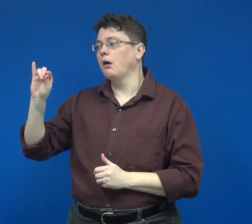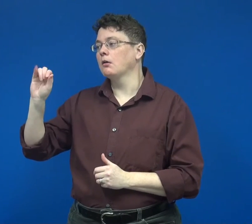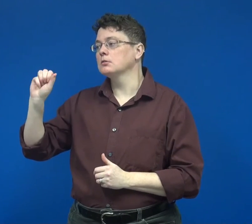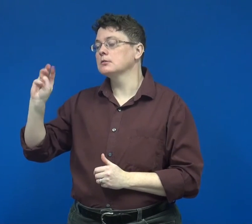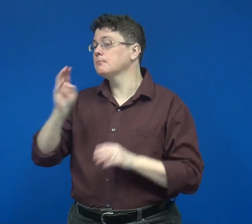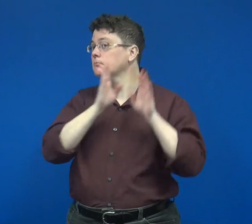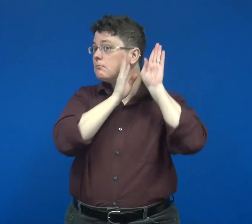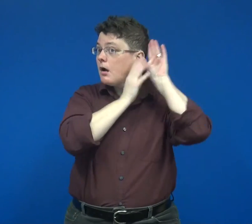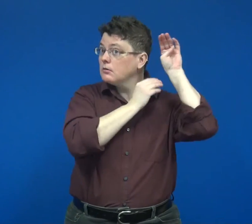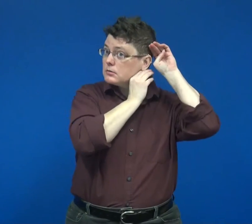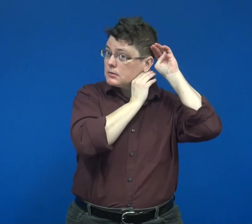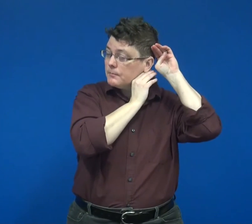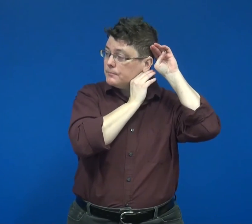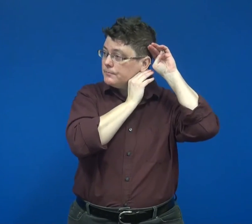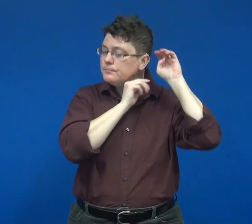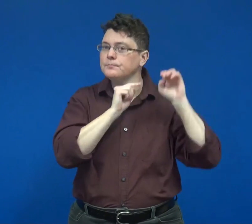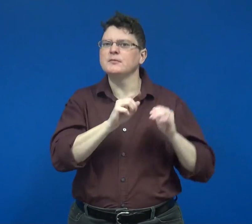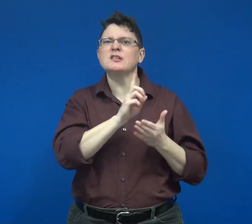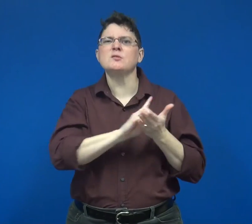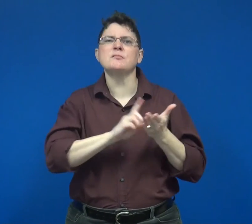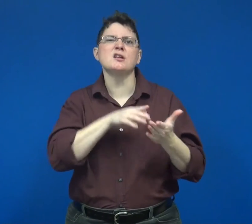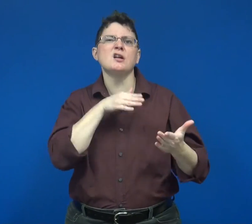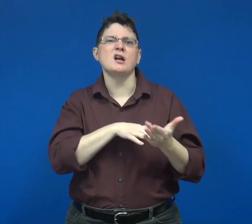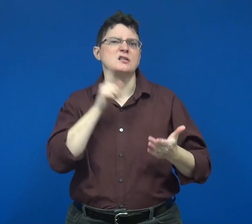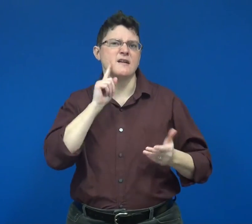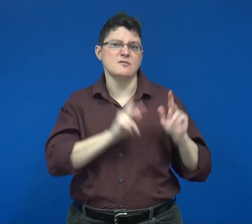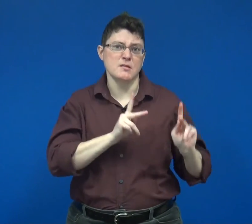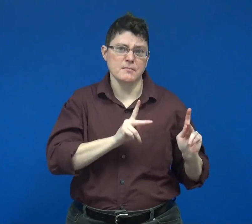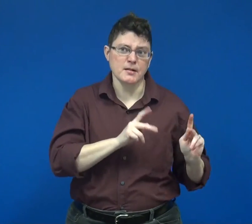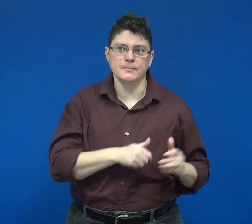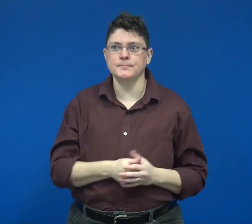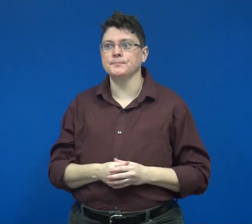(discrimination of people who are Deaf)